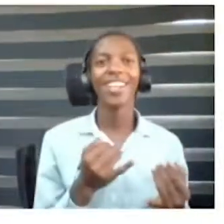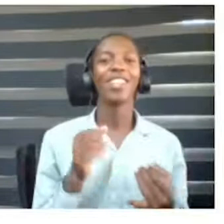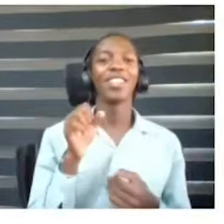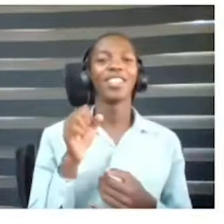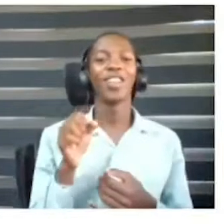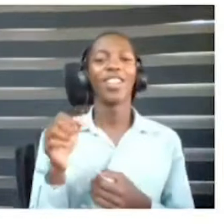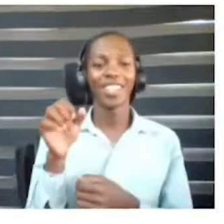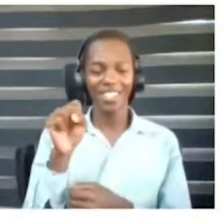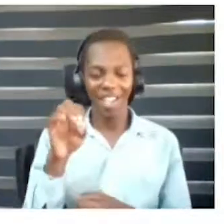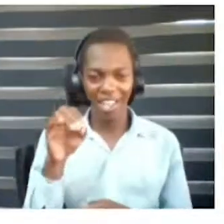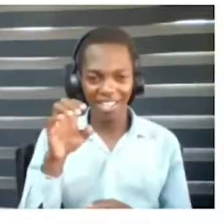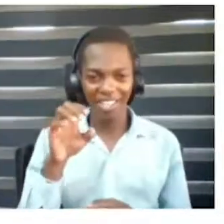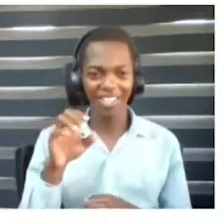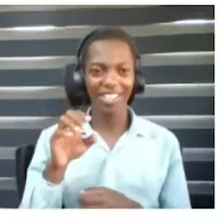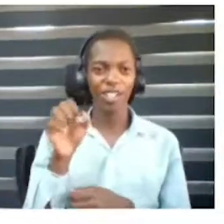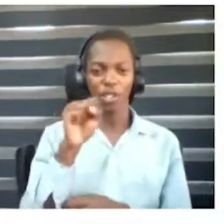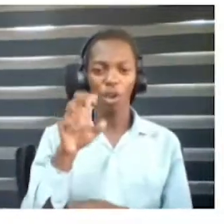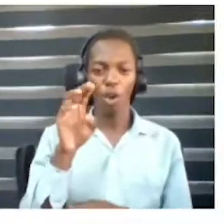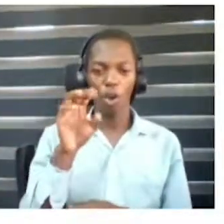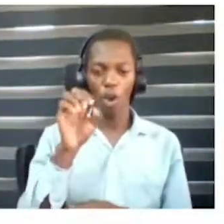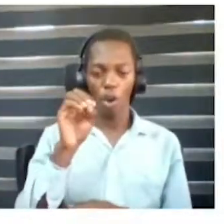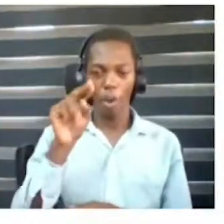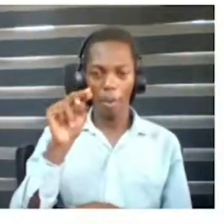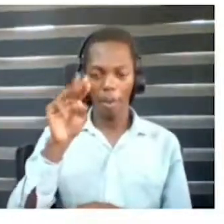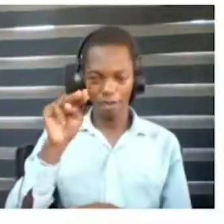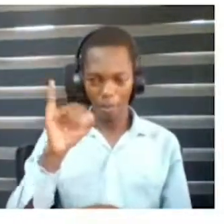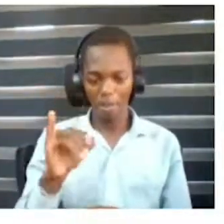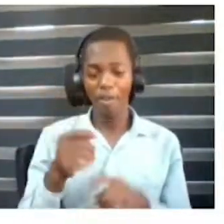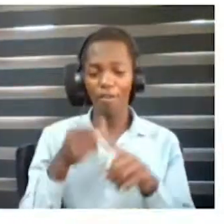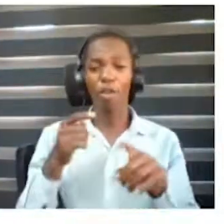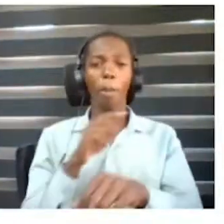the CEO and founder of the site from Nigeria.